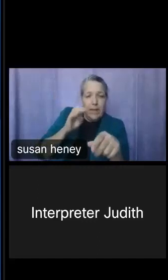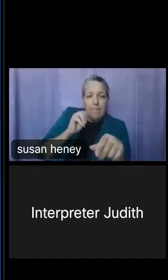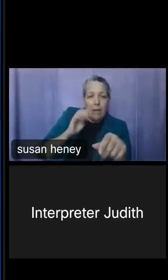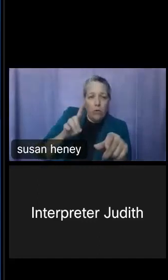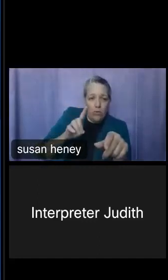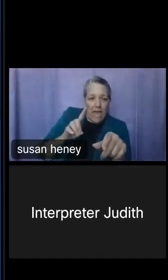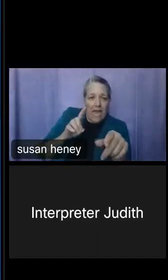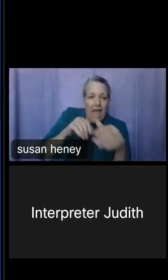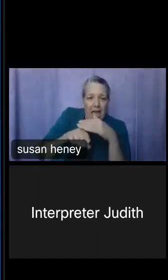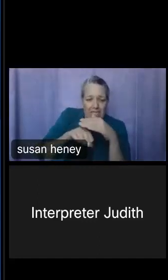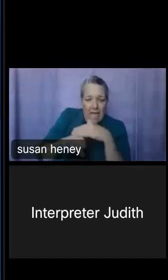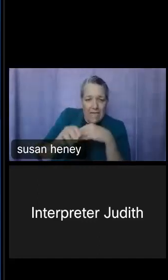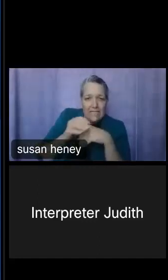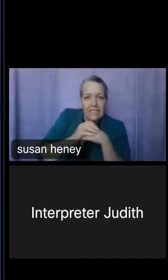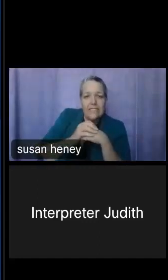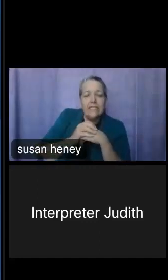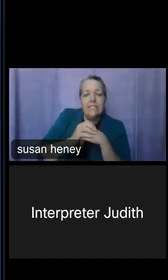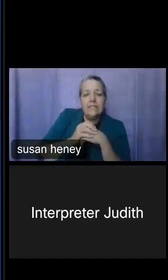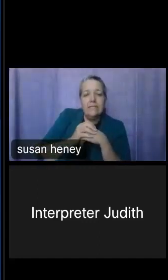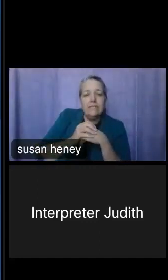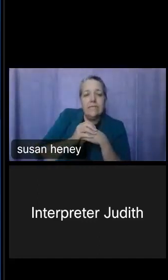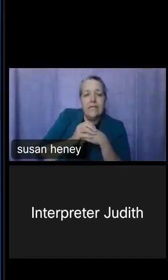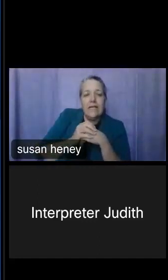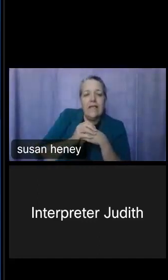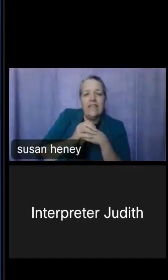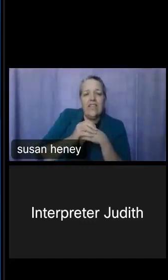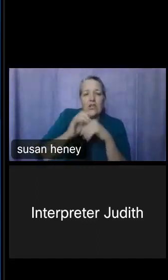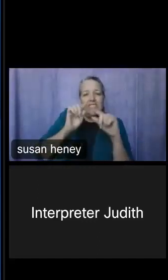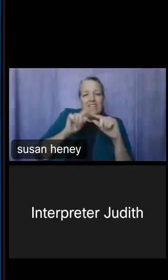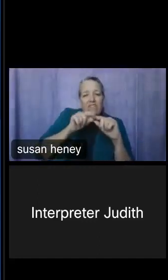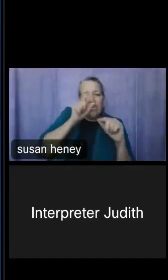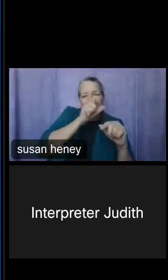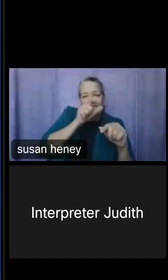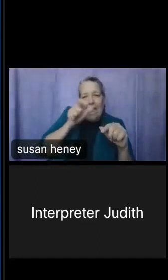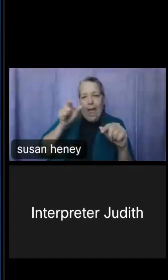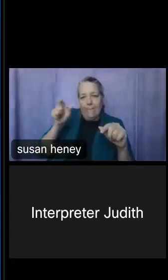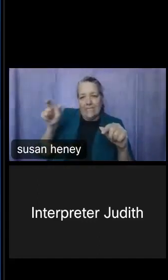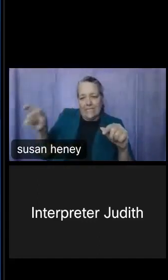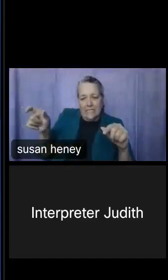we're going to focus on. There are tabs across the top of the page that talk about selecting